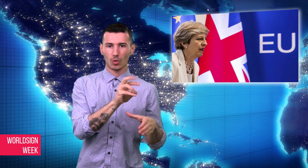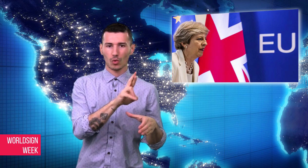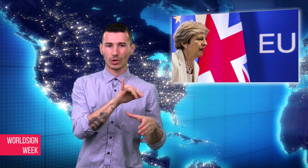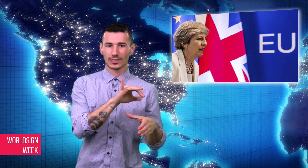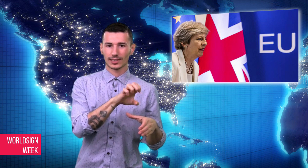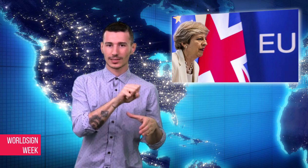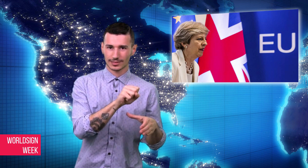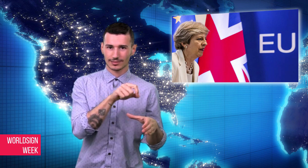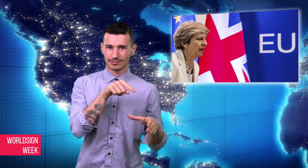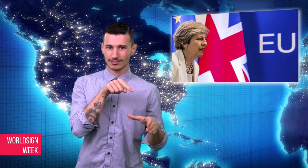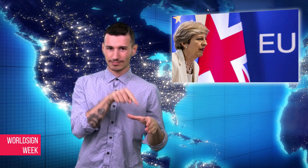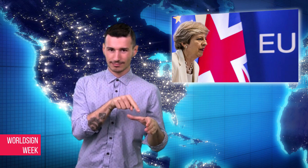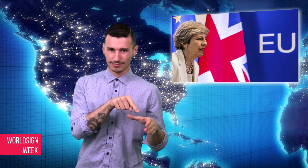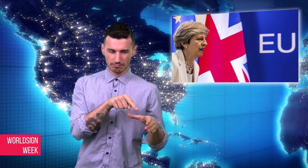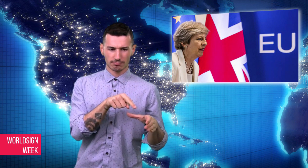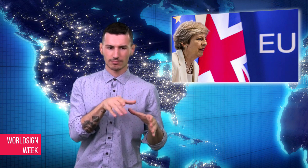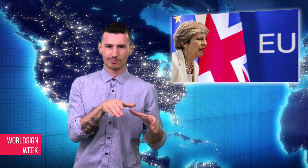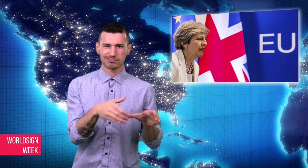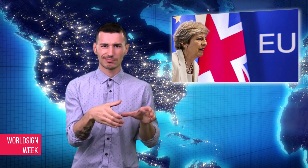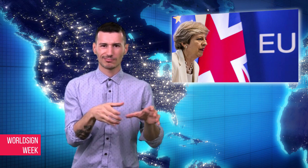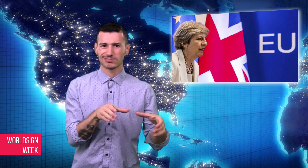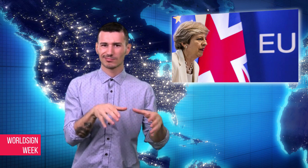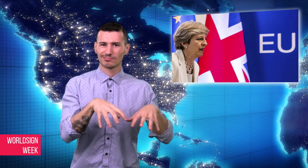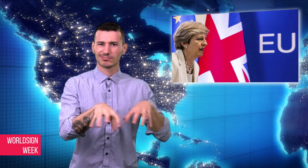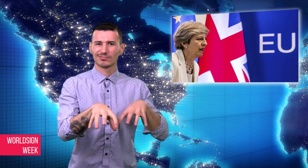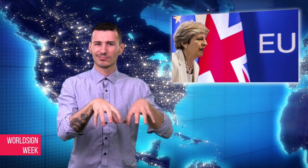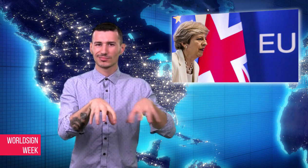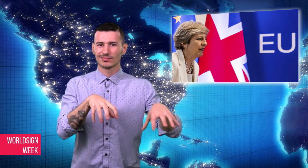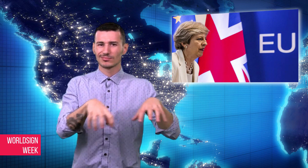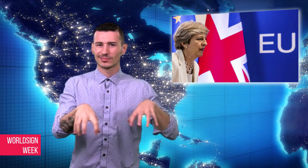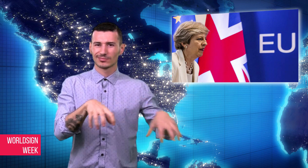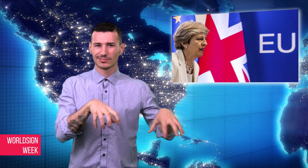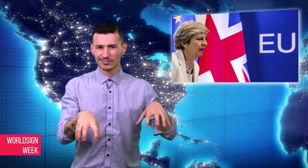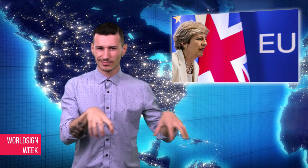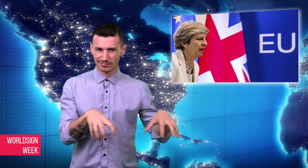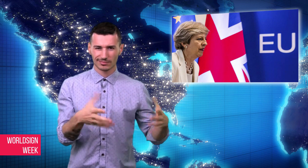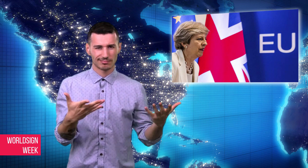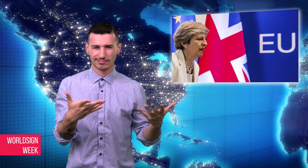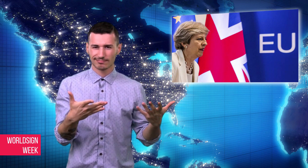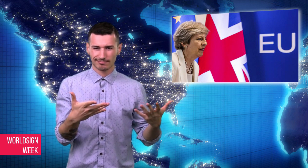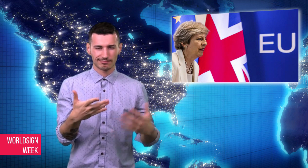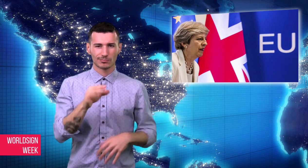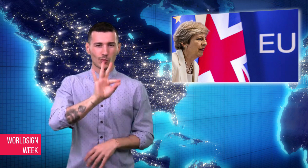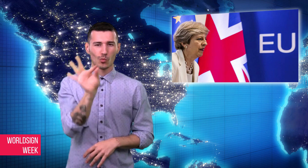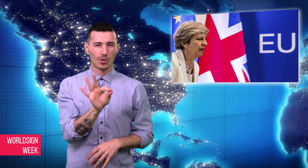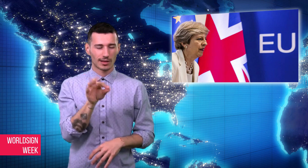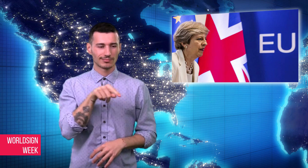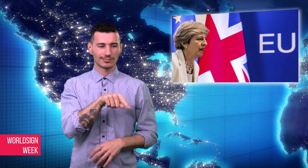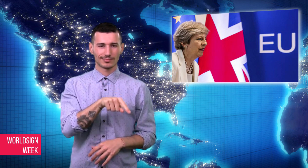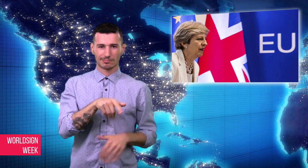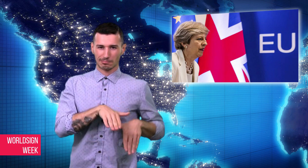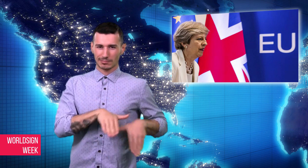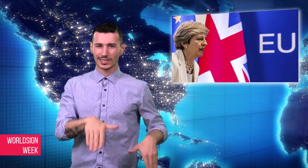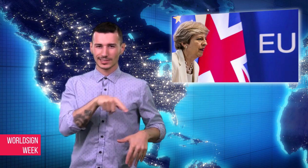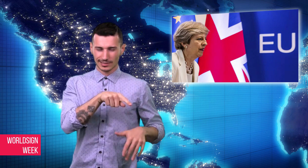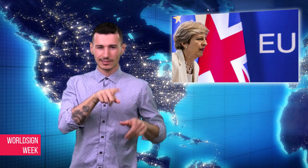with May’s performance and her tunnel- vision behaviour on the political